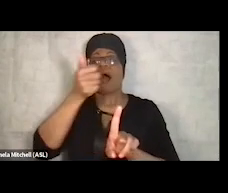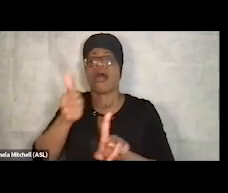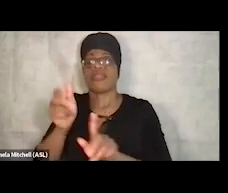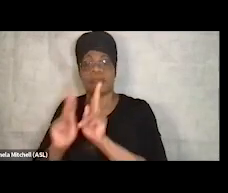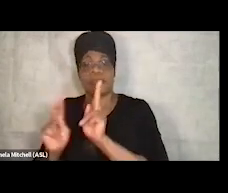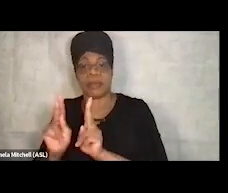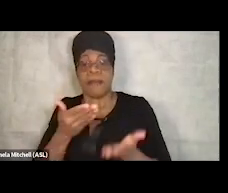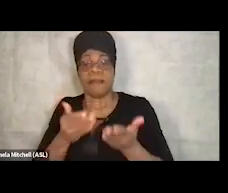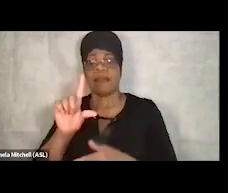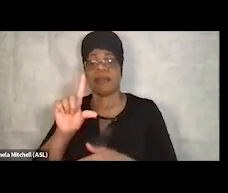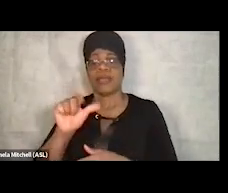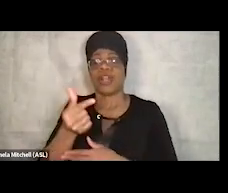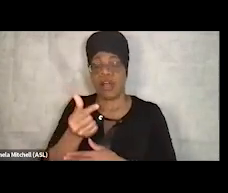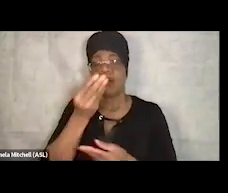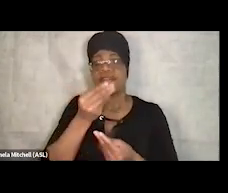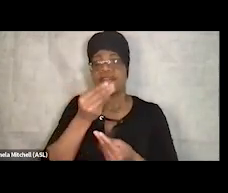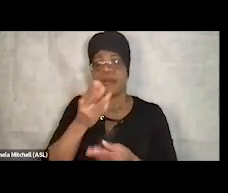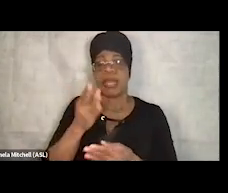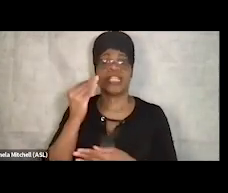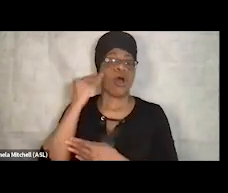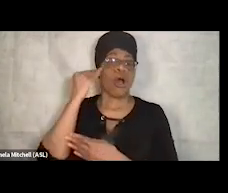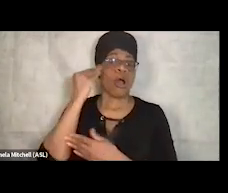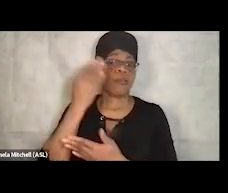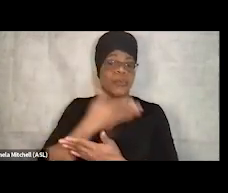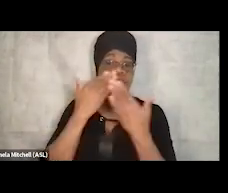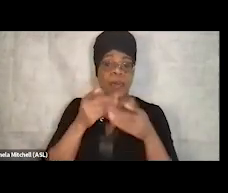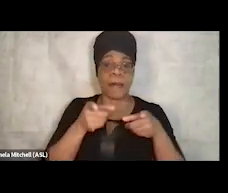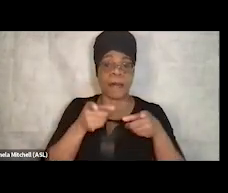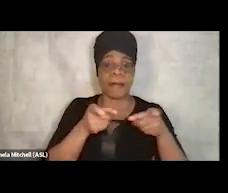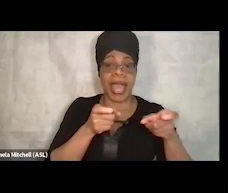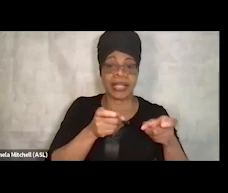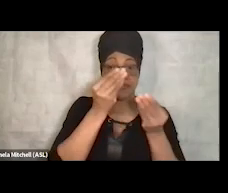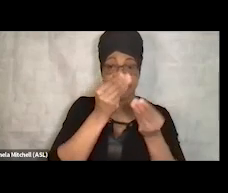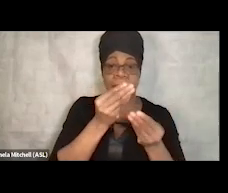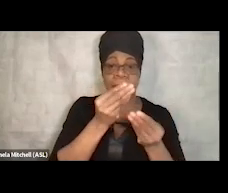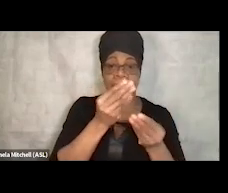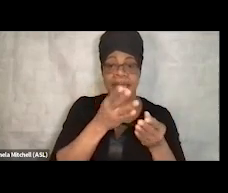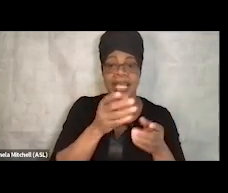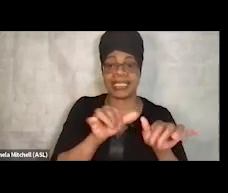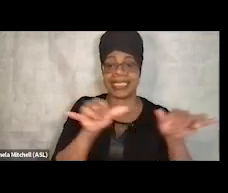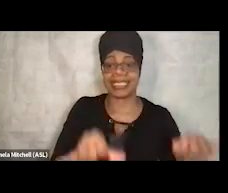in the Homeless Management Information System, for instance, but that doesn't communicate to the rest of the agency,